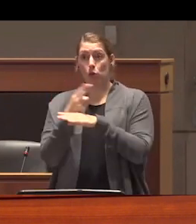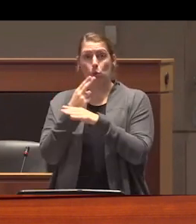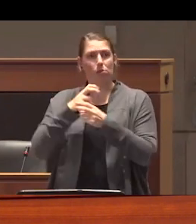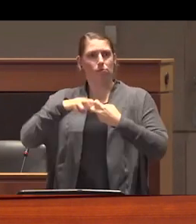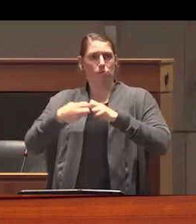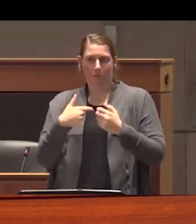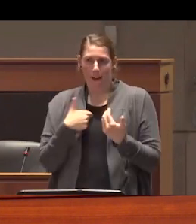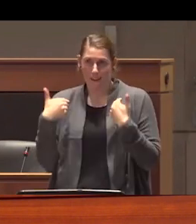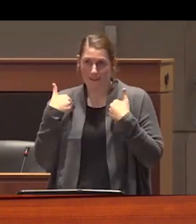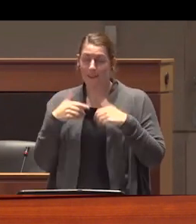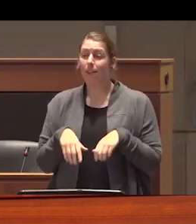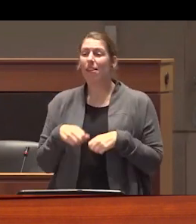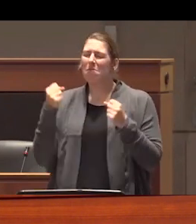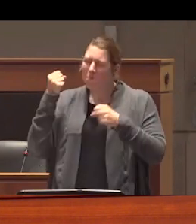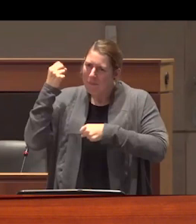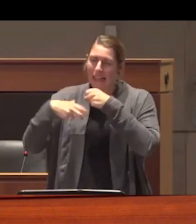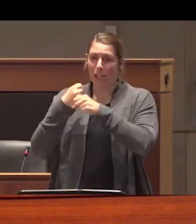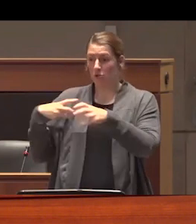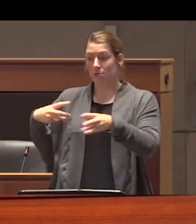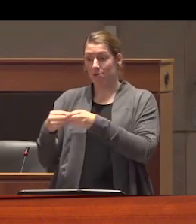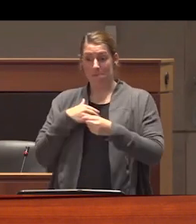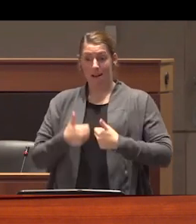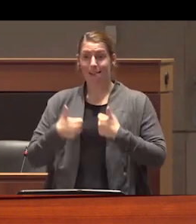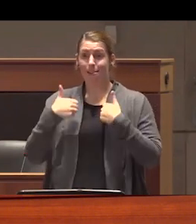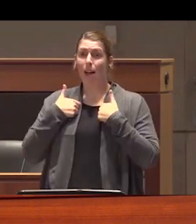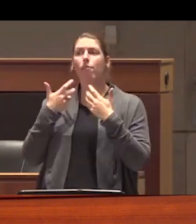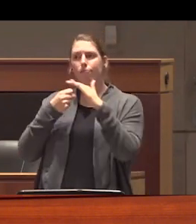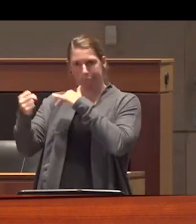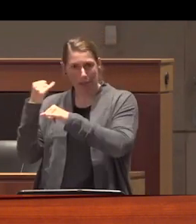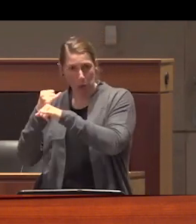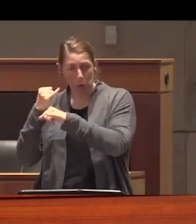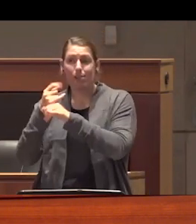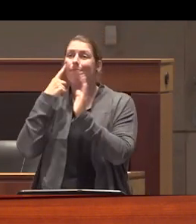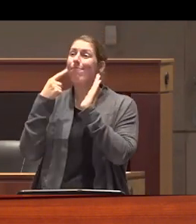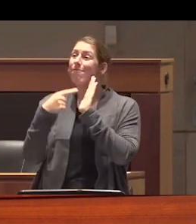a cumulative total of years of my life within institutions including countless admissions